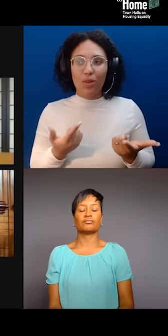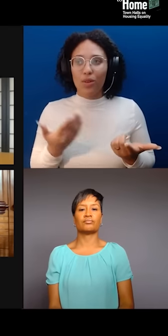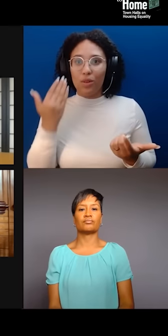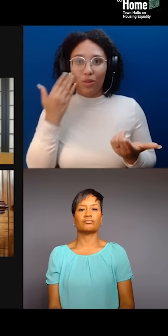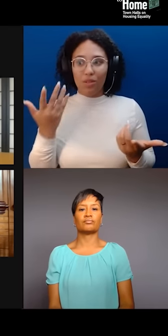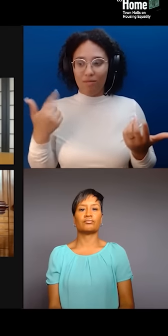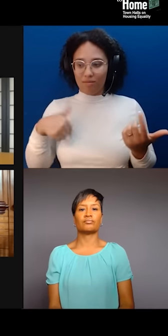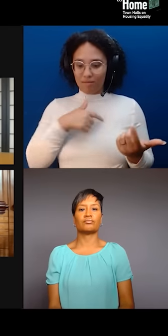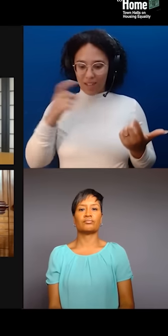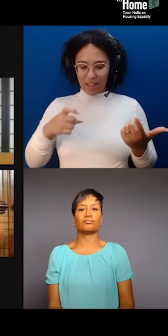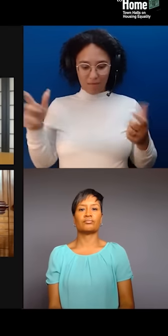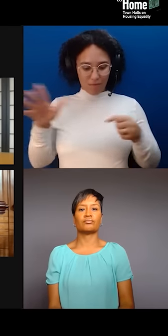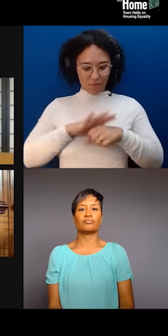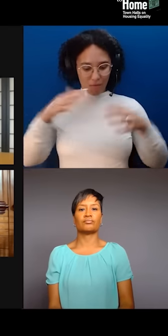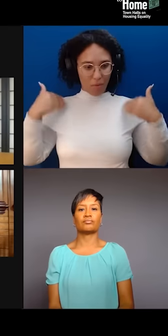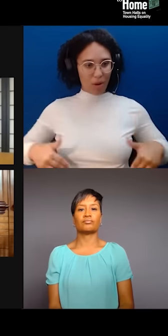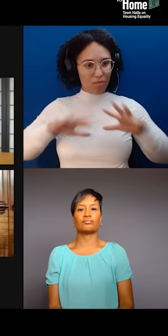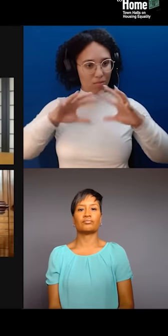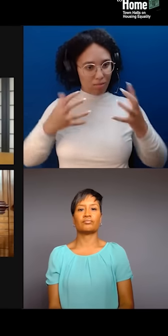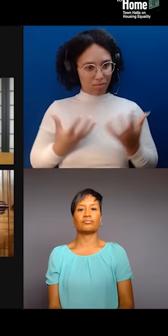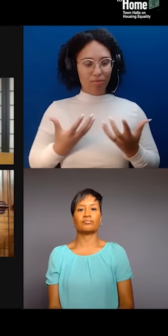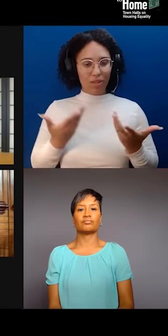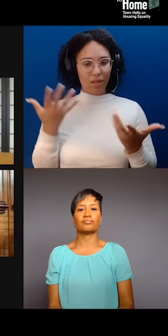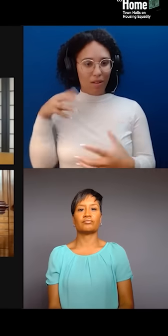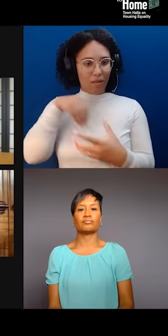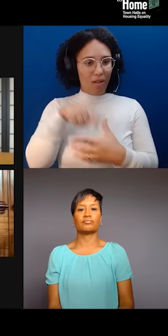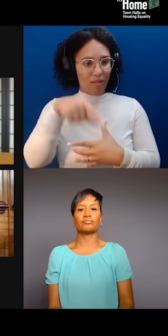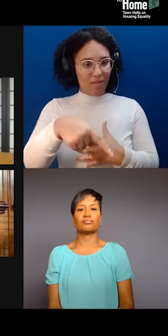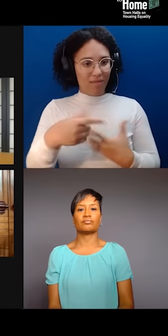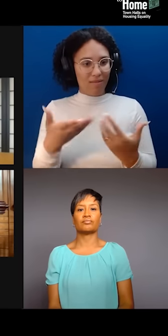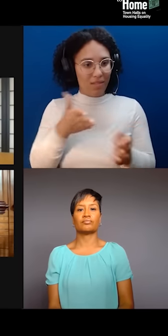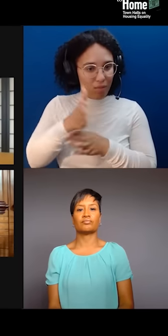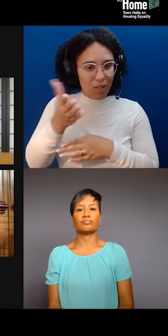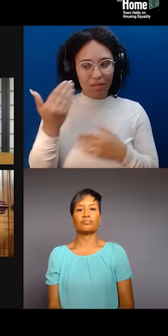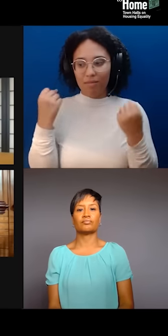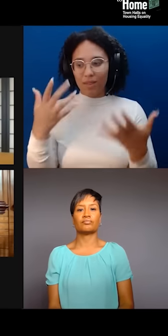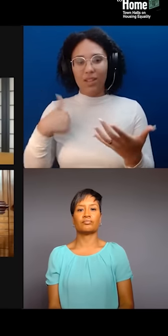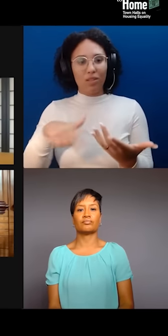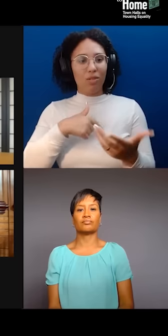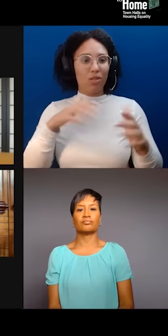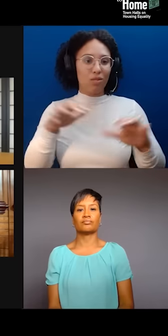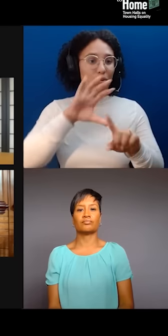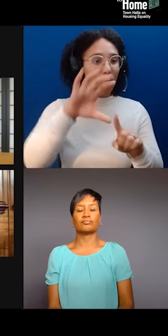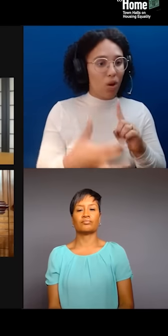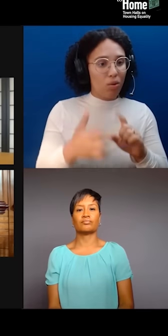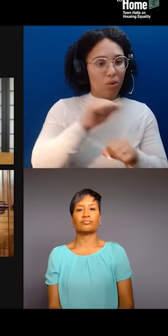I think a lot of us who are cultural workers and artists, and a lot of us who have, you know,